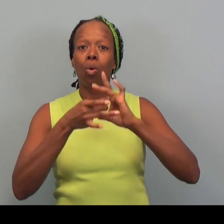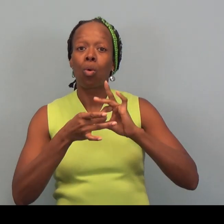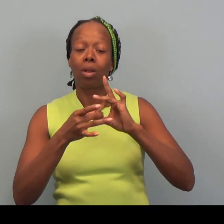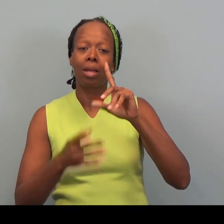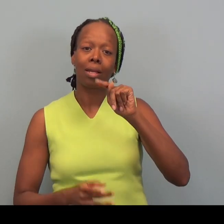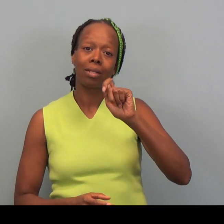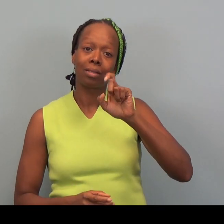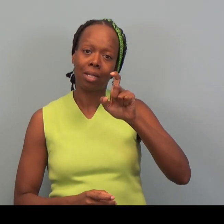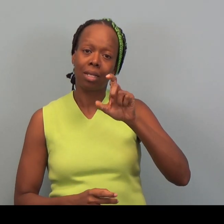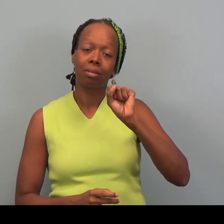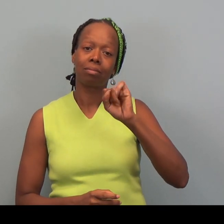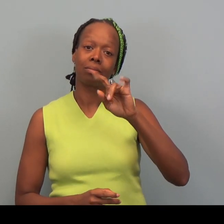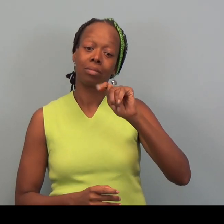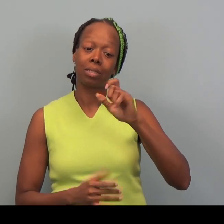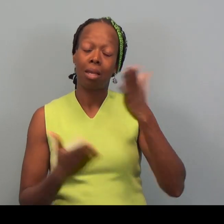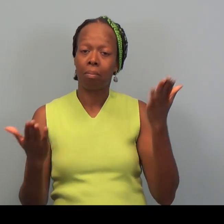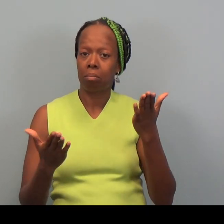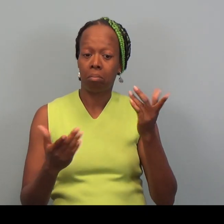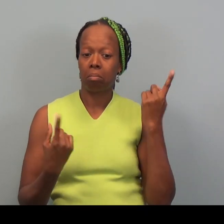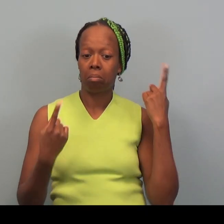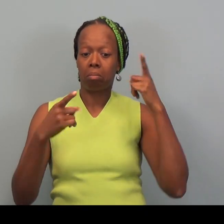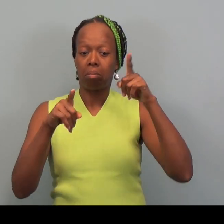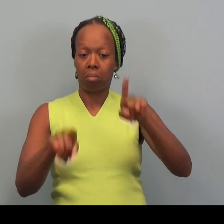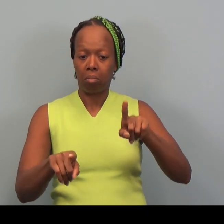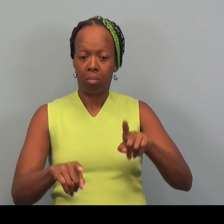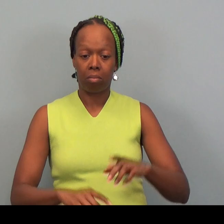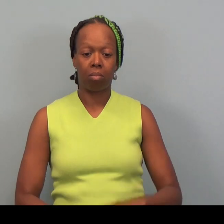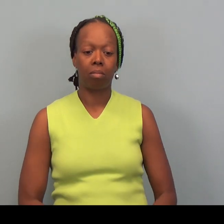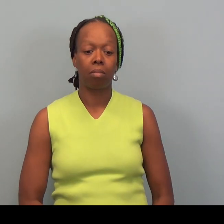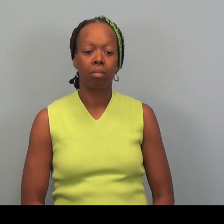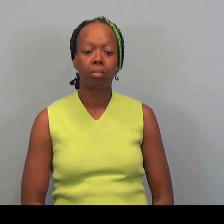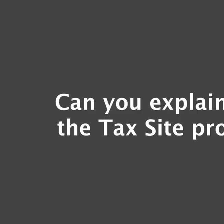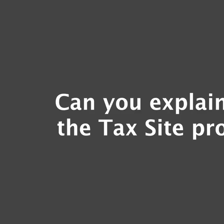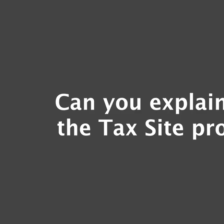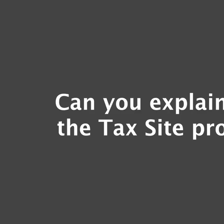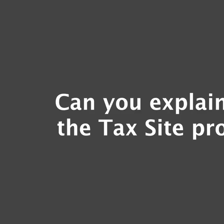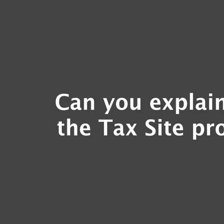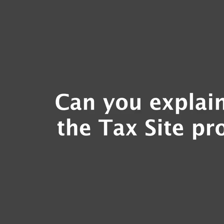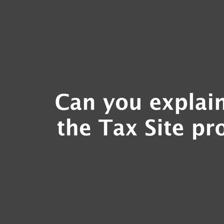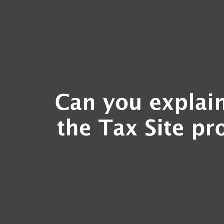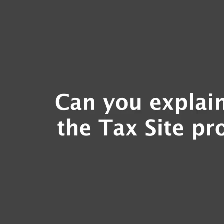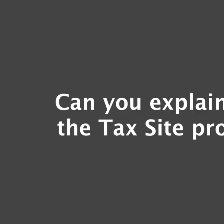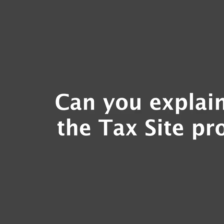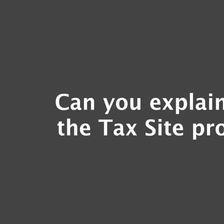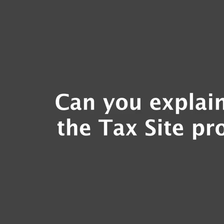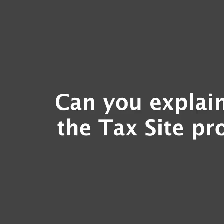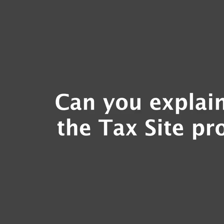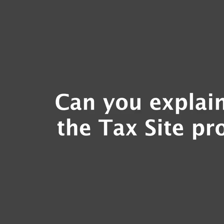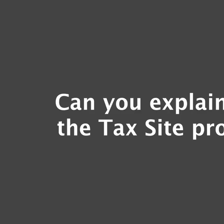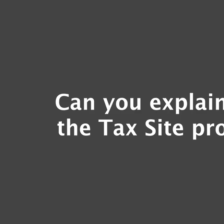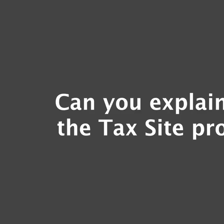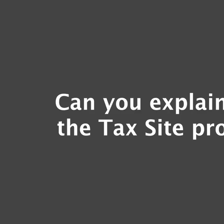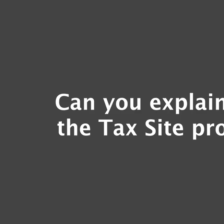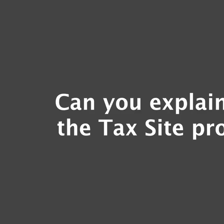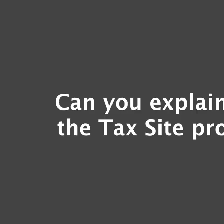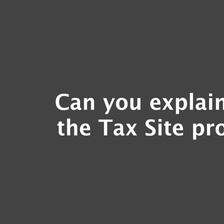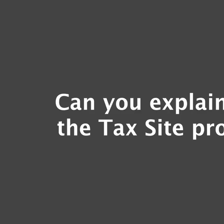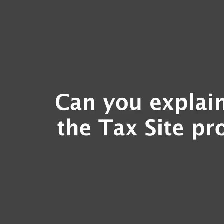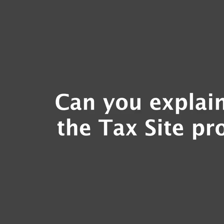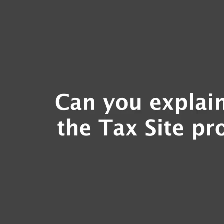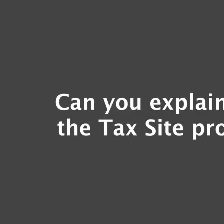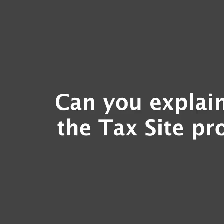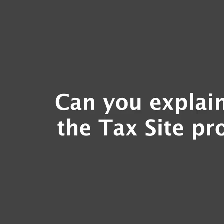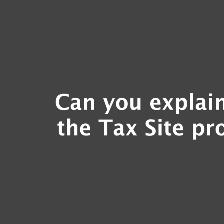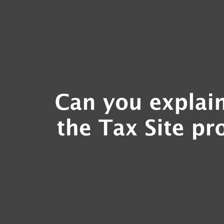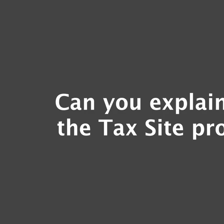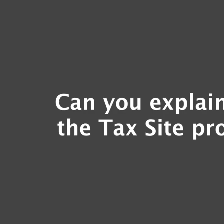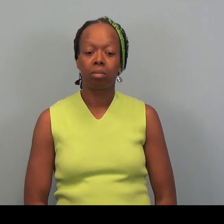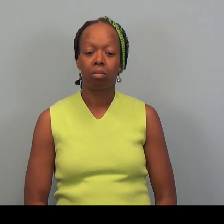and I've been here ever since.